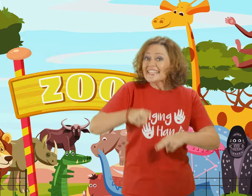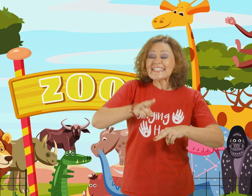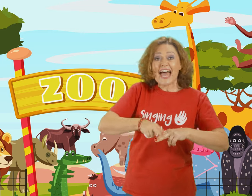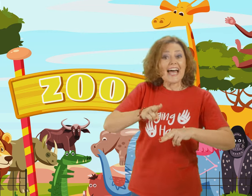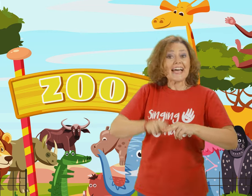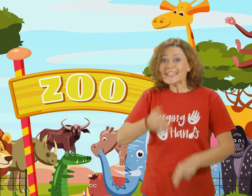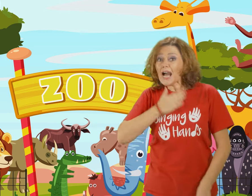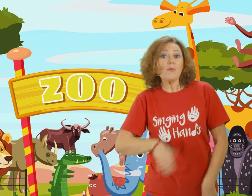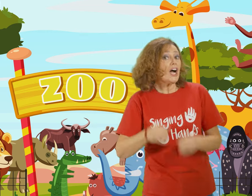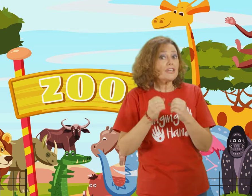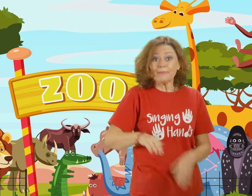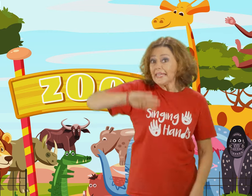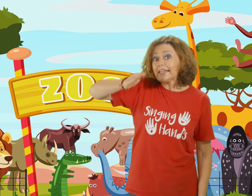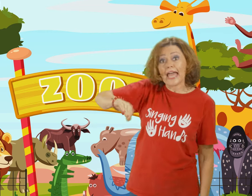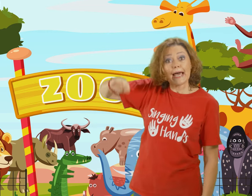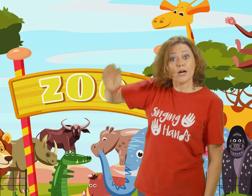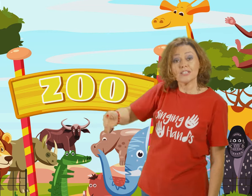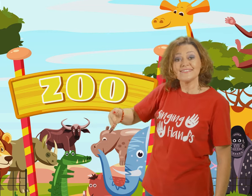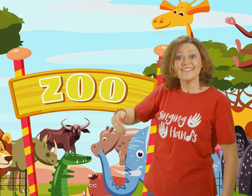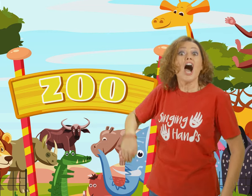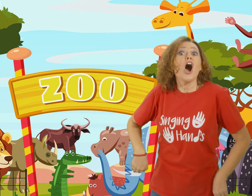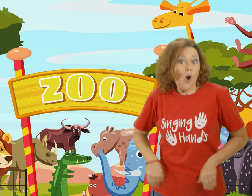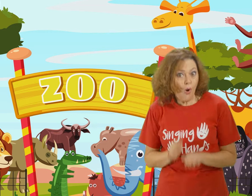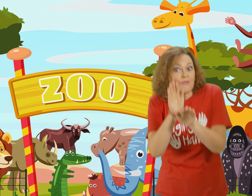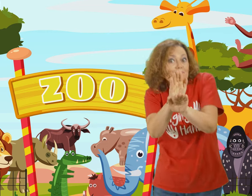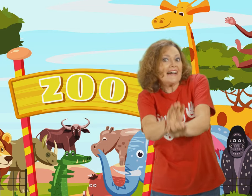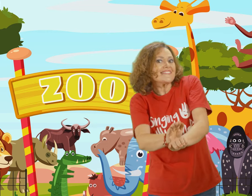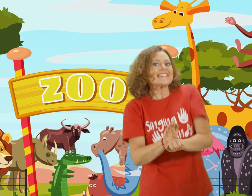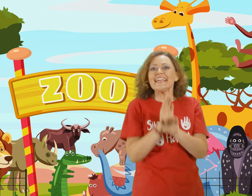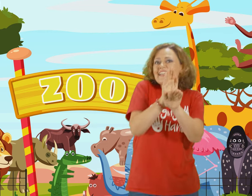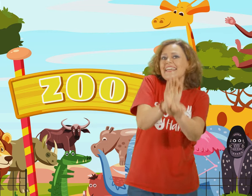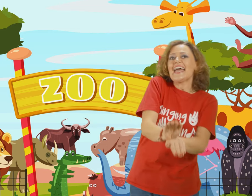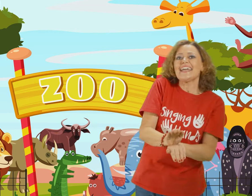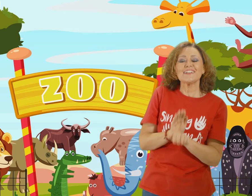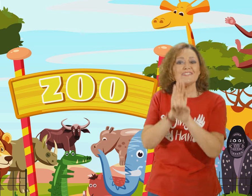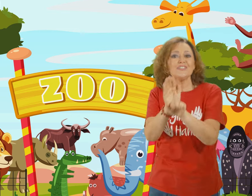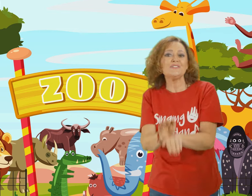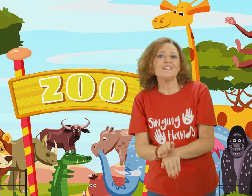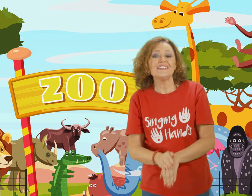"Dad I want to be a camel Or a bouncy kangaroo"